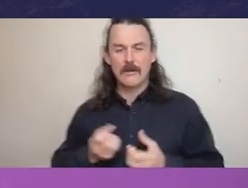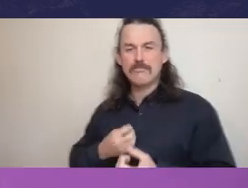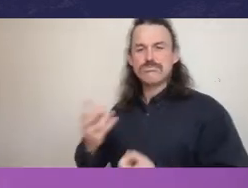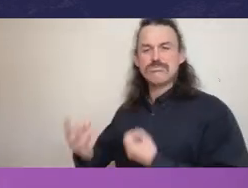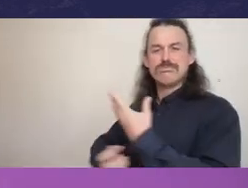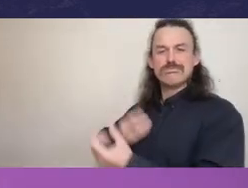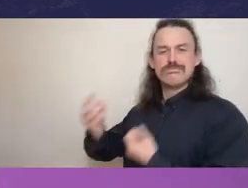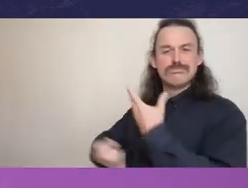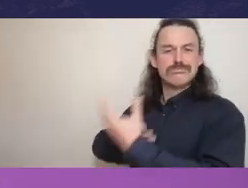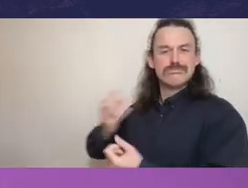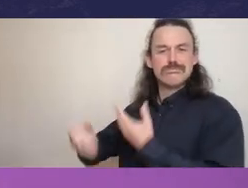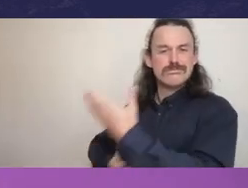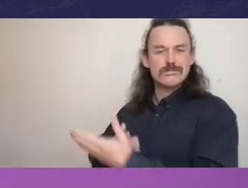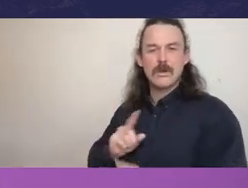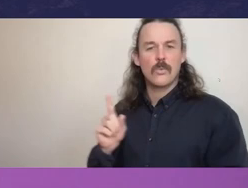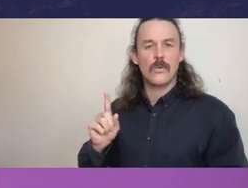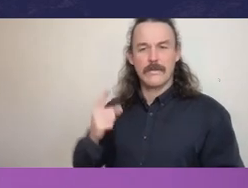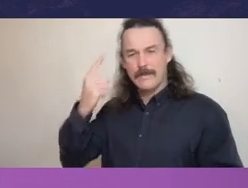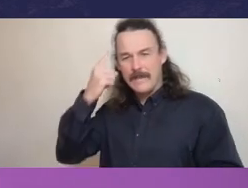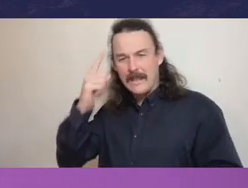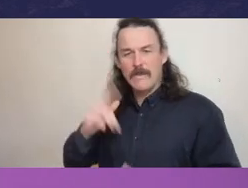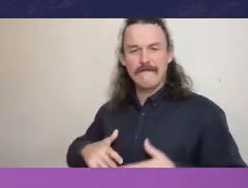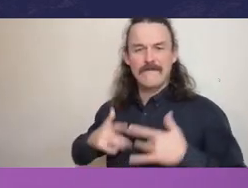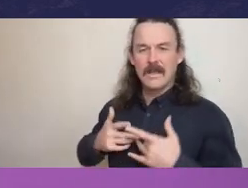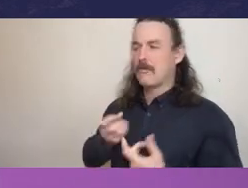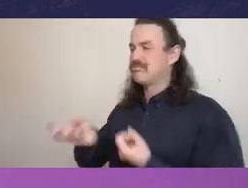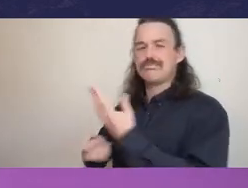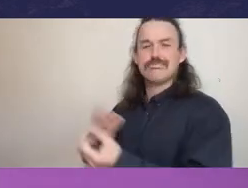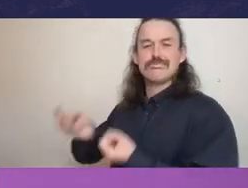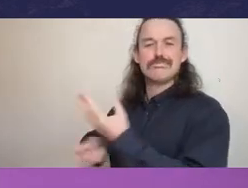without fear of repercussion. And that, I think, is the core.